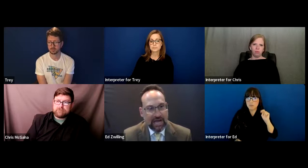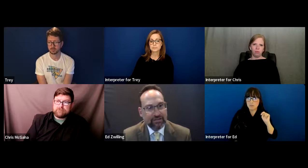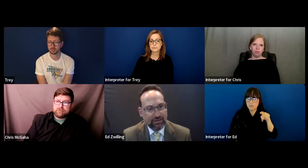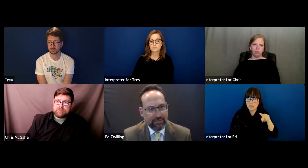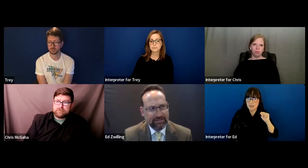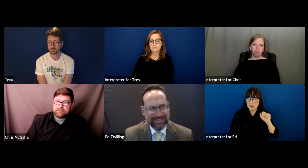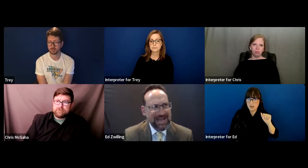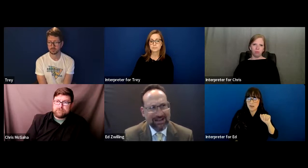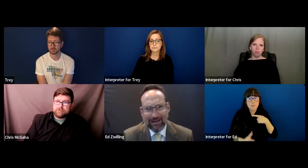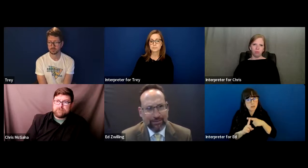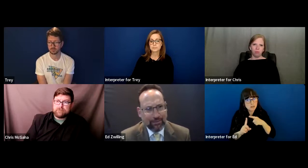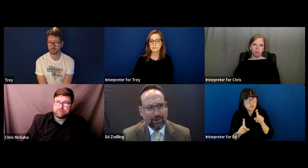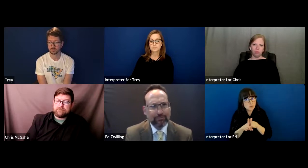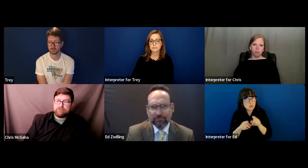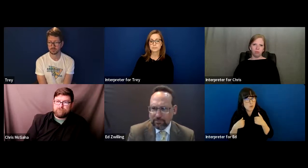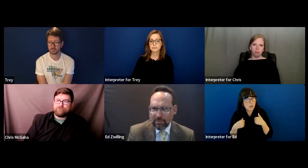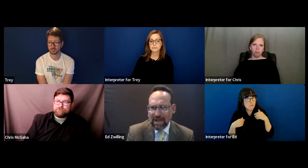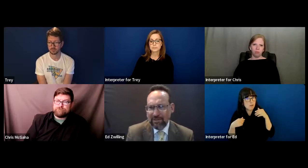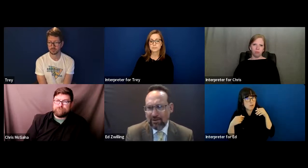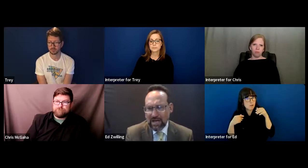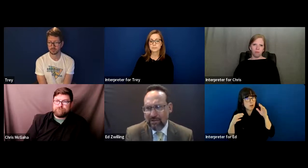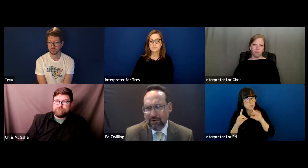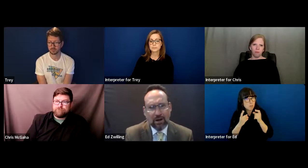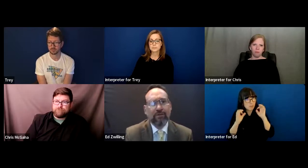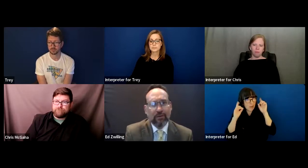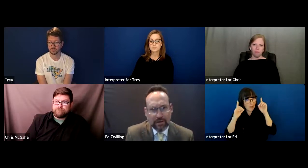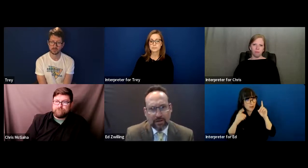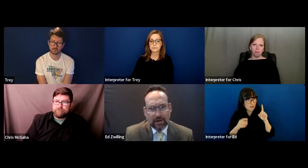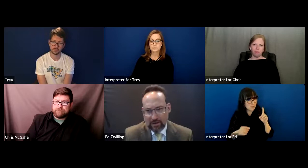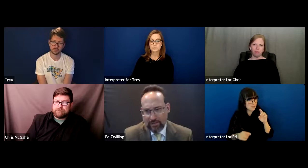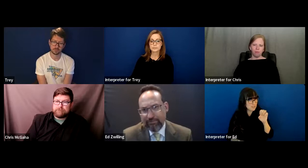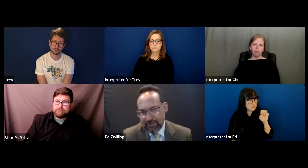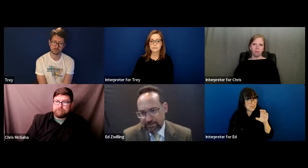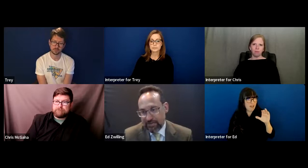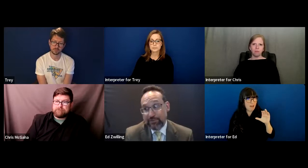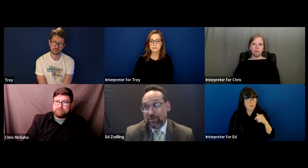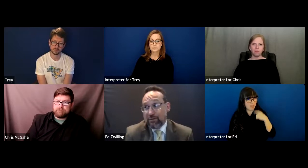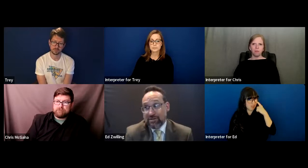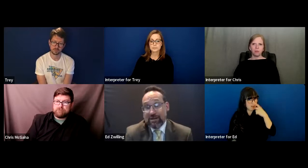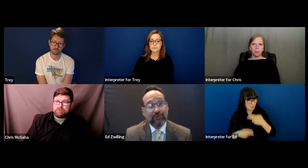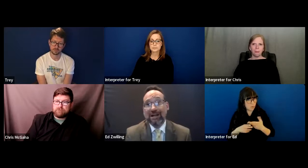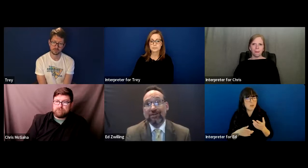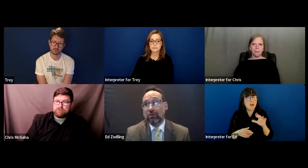action committee, SEAC, I think they're called. And there are other advocates and I'm sure there are others out that there that I don't